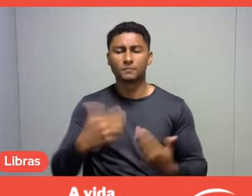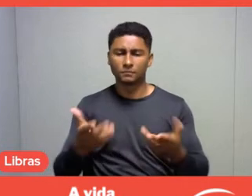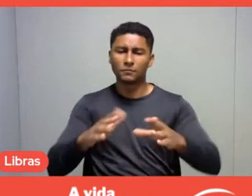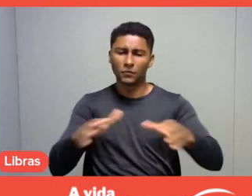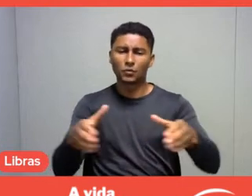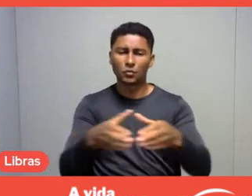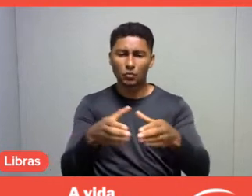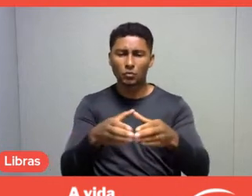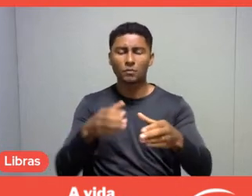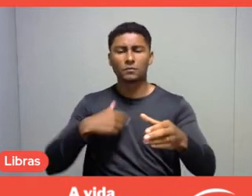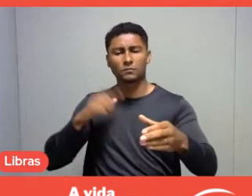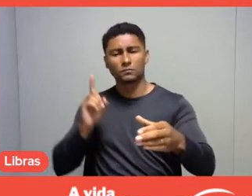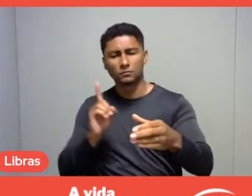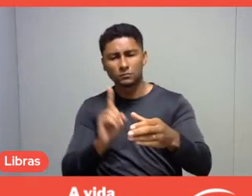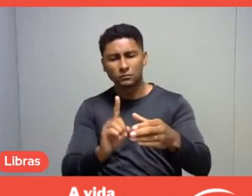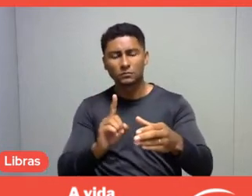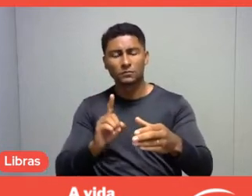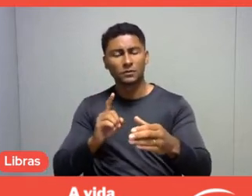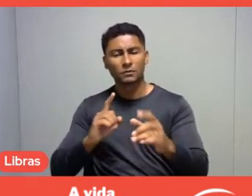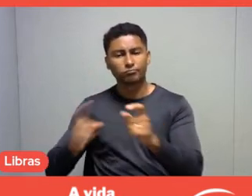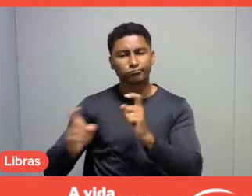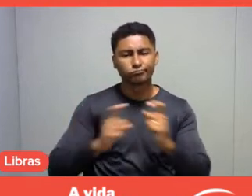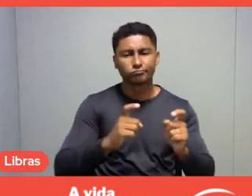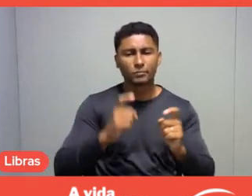building with them, understanding their needs